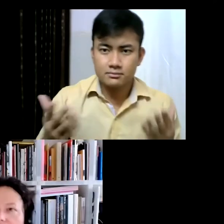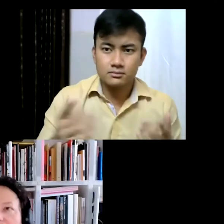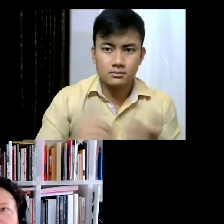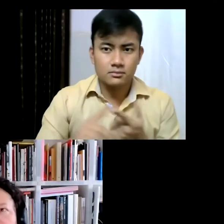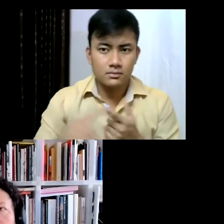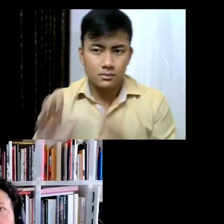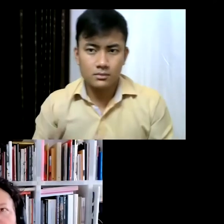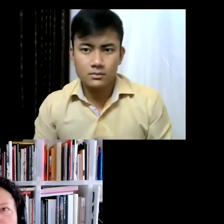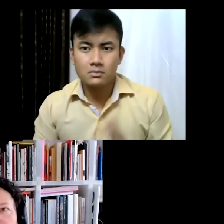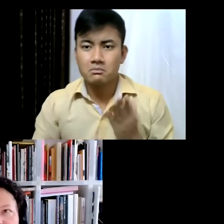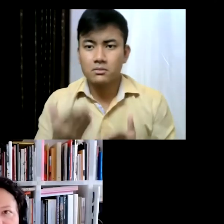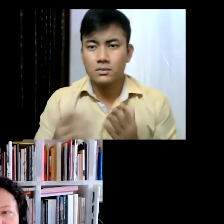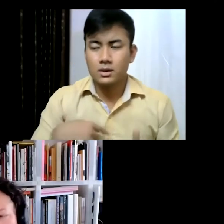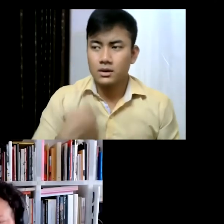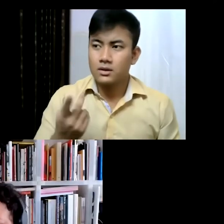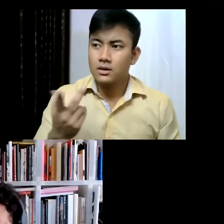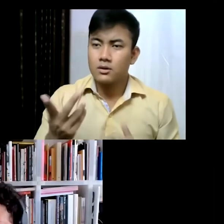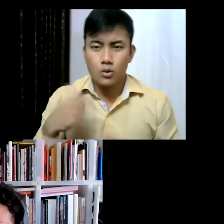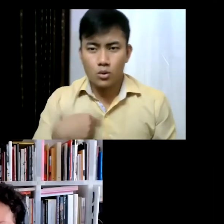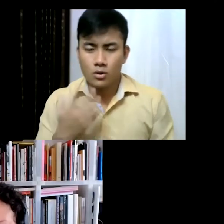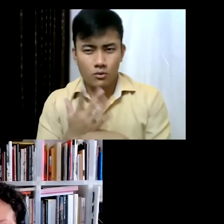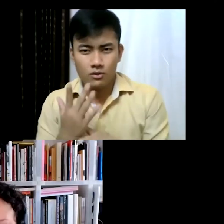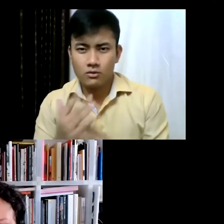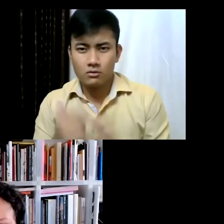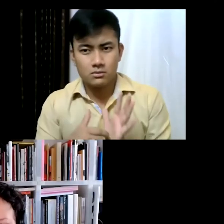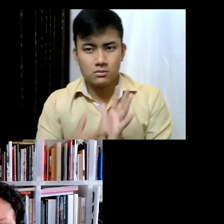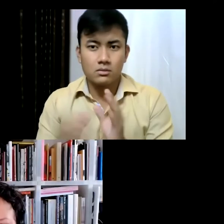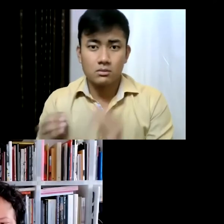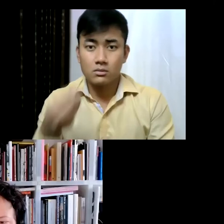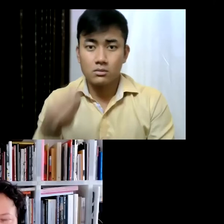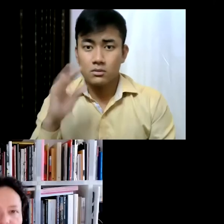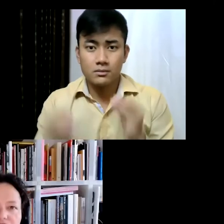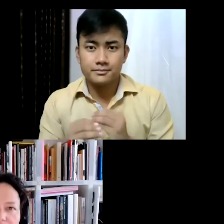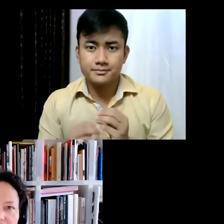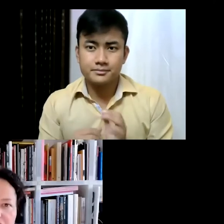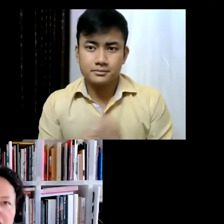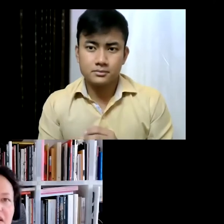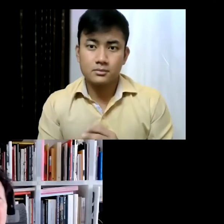So I might go to my show and see an artwork and then I go to the, you know, the French pavilion